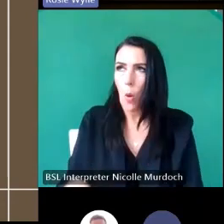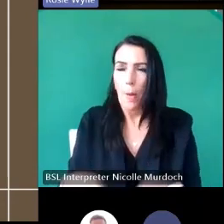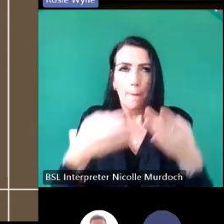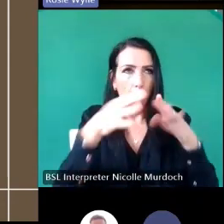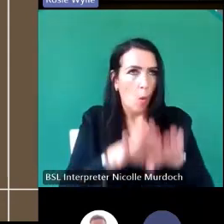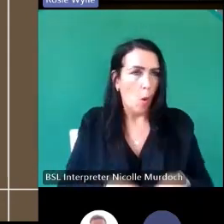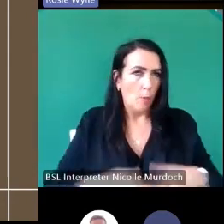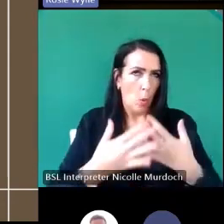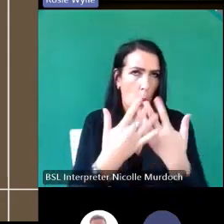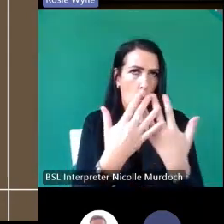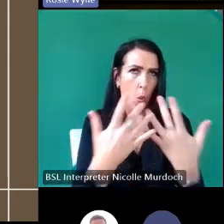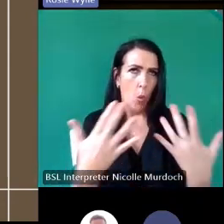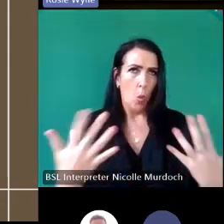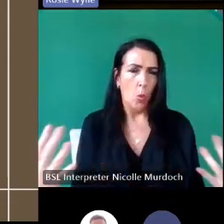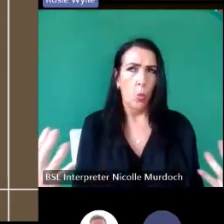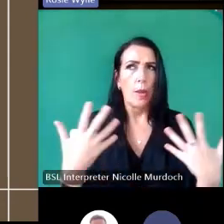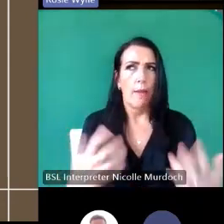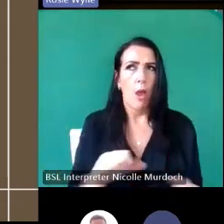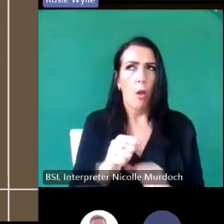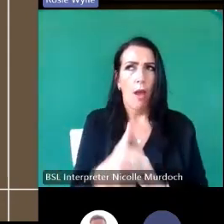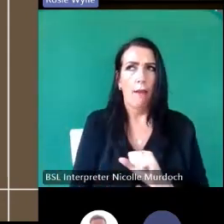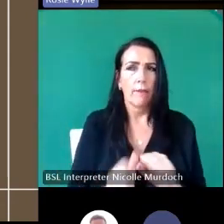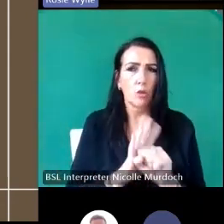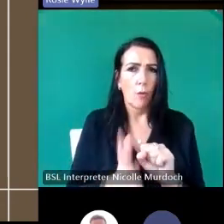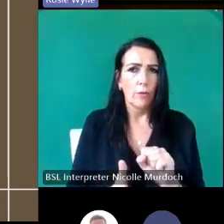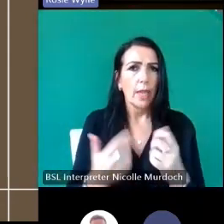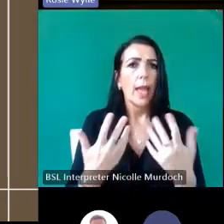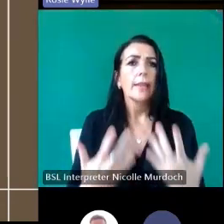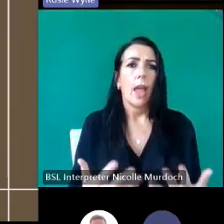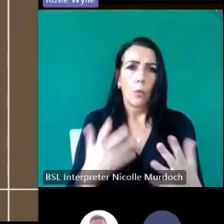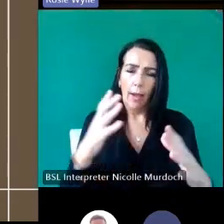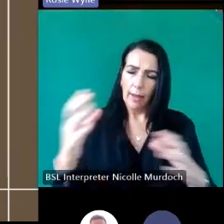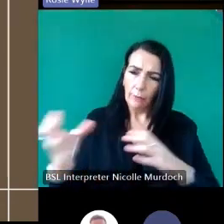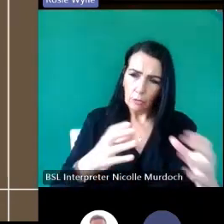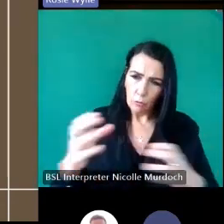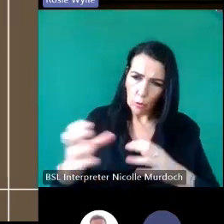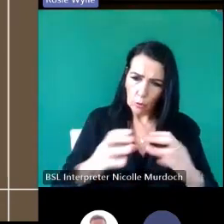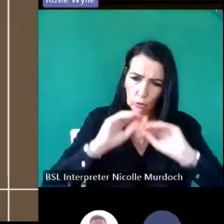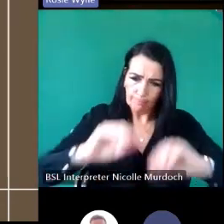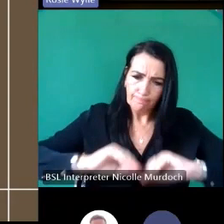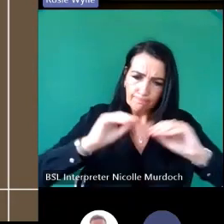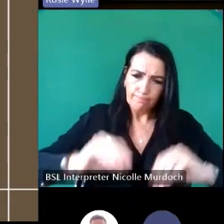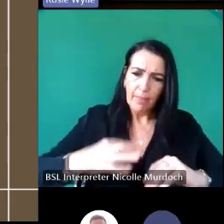I'm also involved with recruiting and training volunteers and if you look on our YouTube site